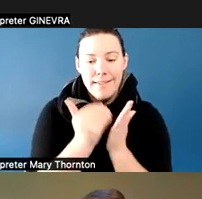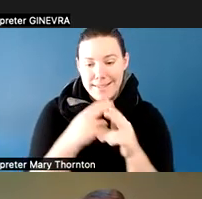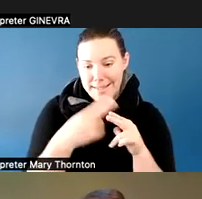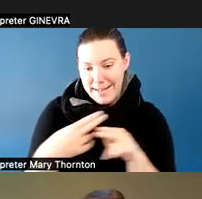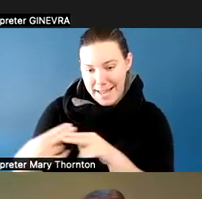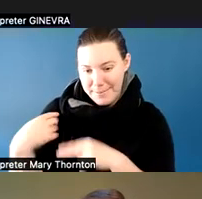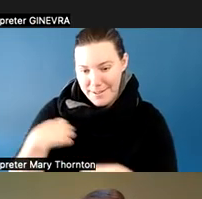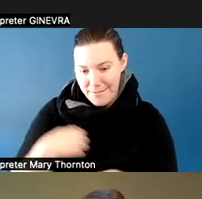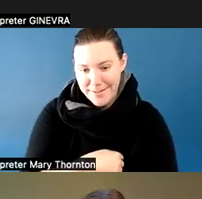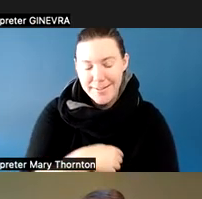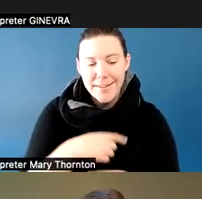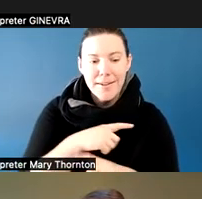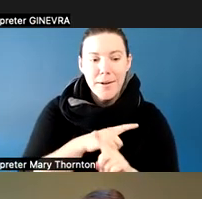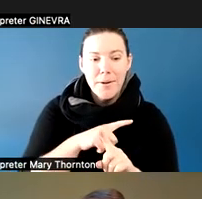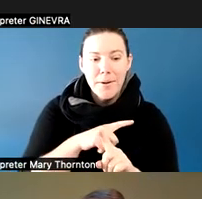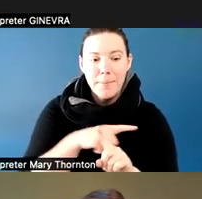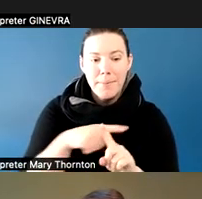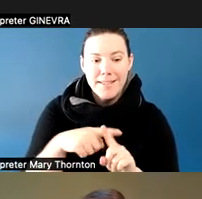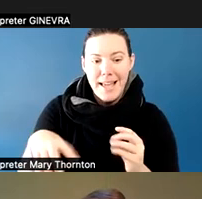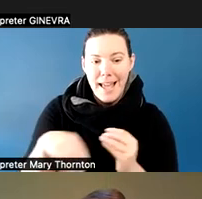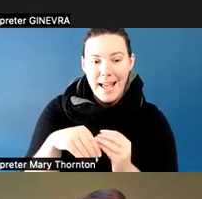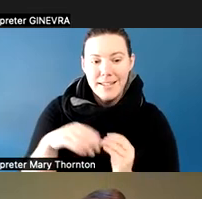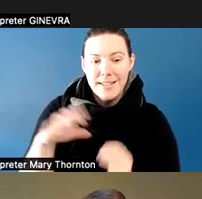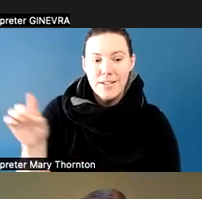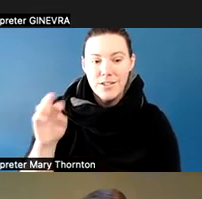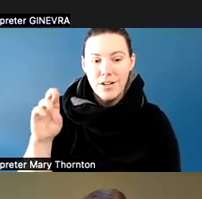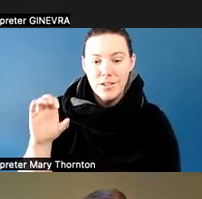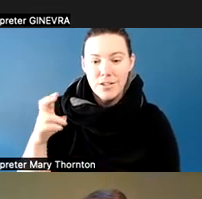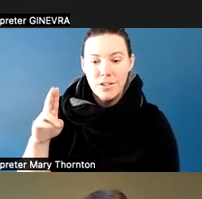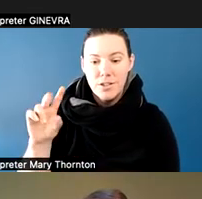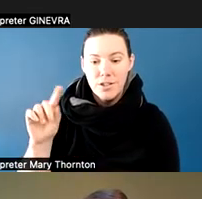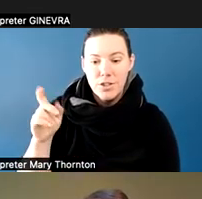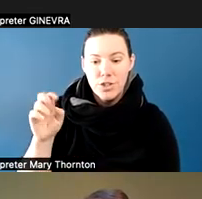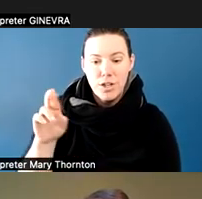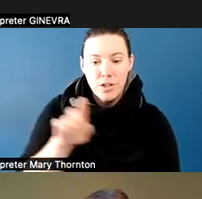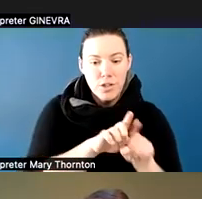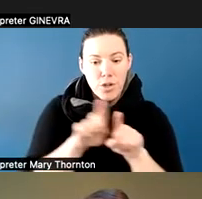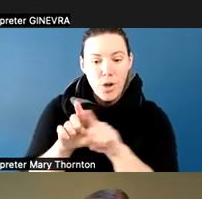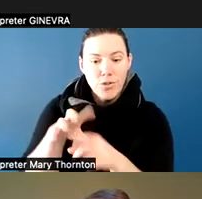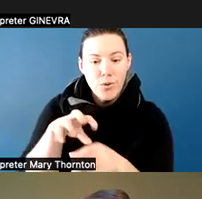adds that Dr. Chudler is in the Department of Bioengineering, as well as the Center for Neurotechnology